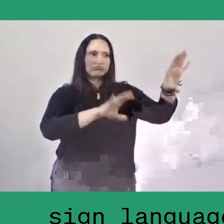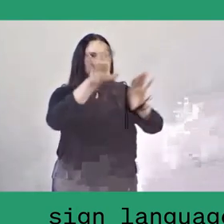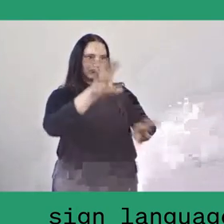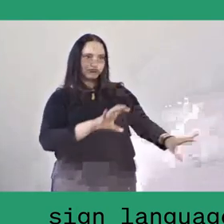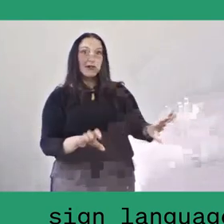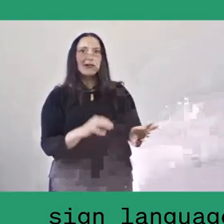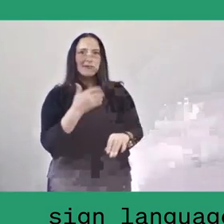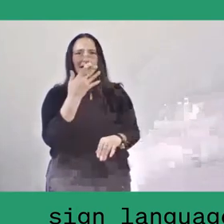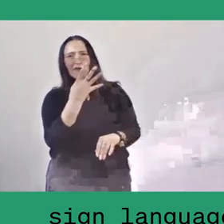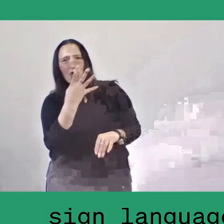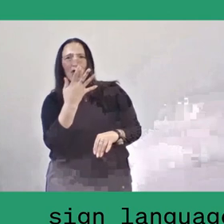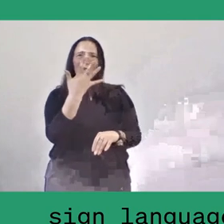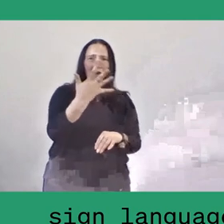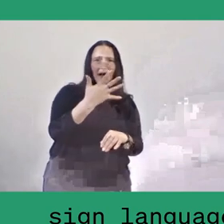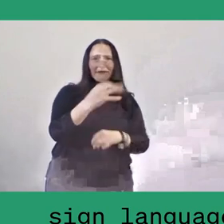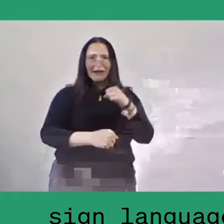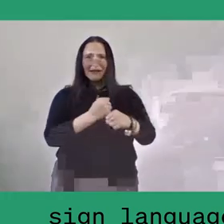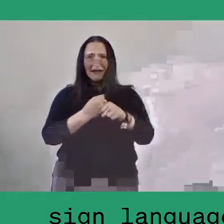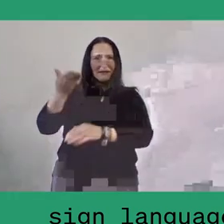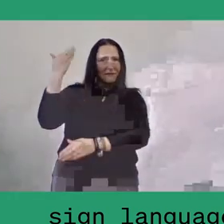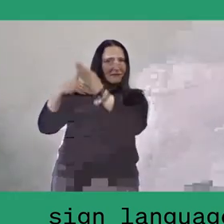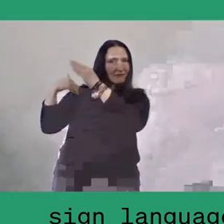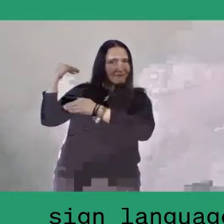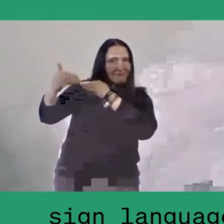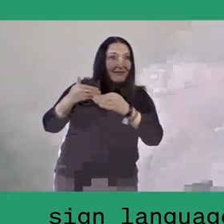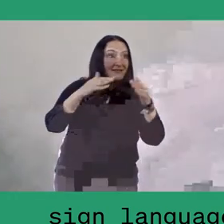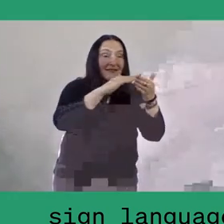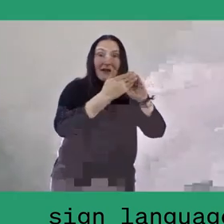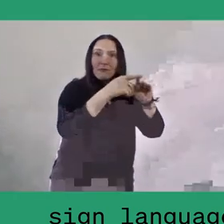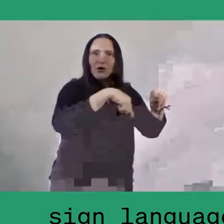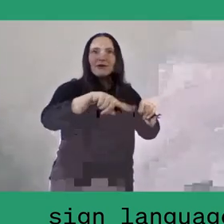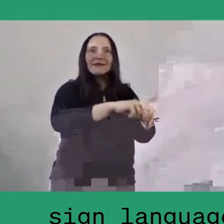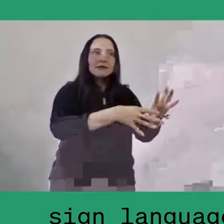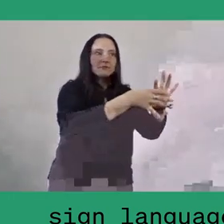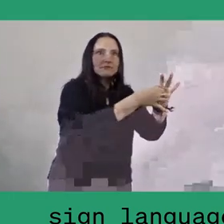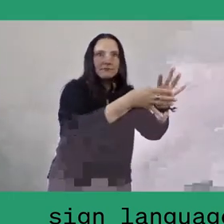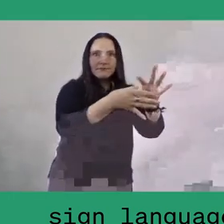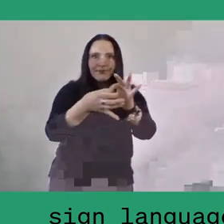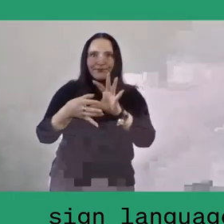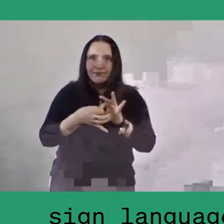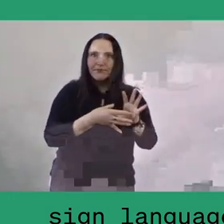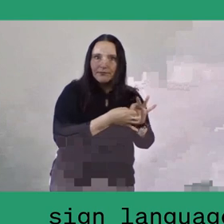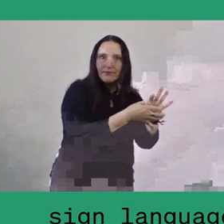is that these kampungs started to connect with each other through a digital social media platform